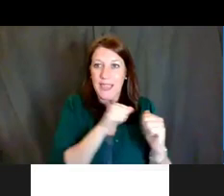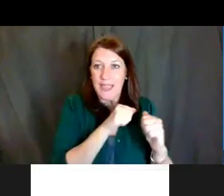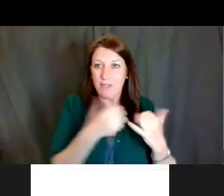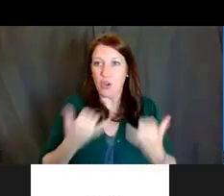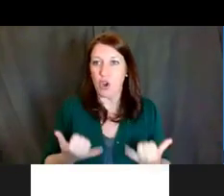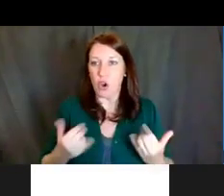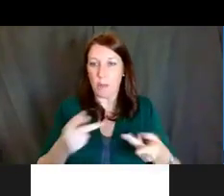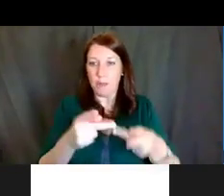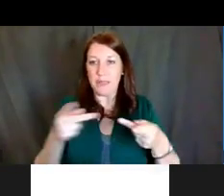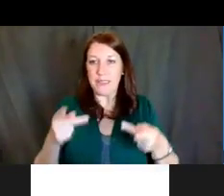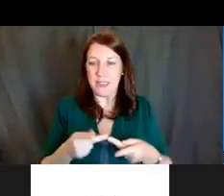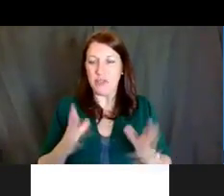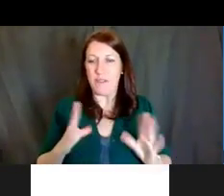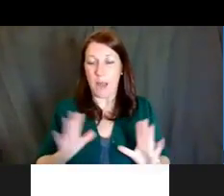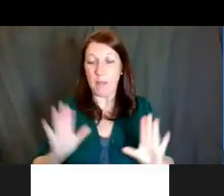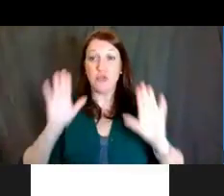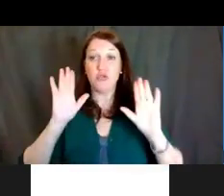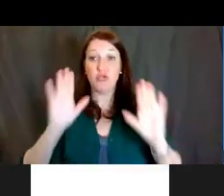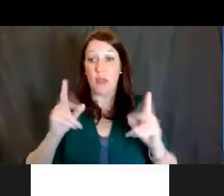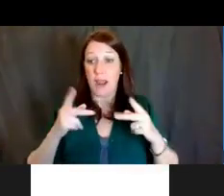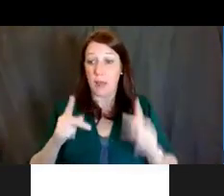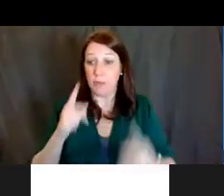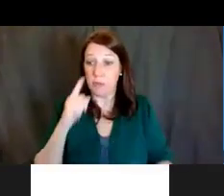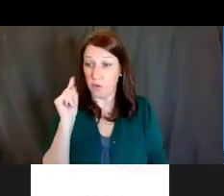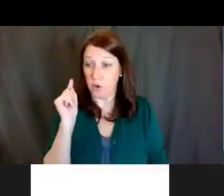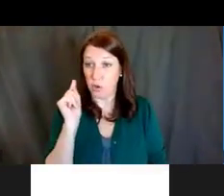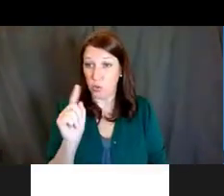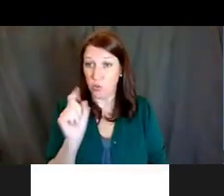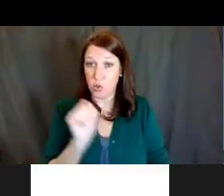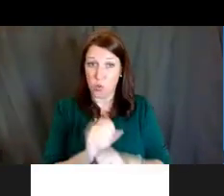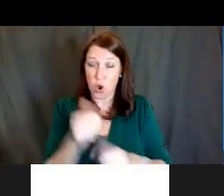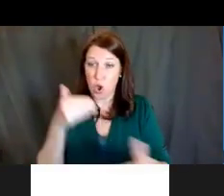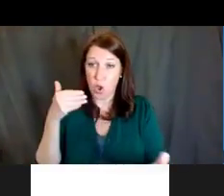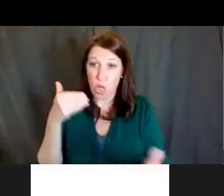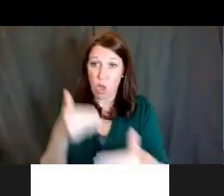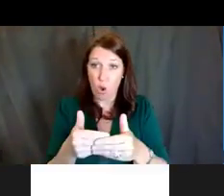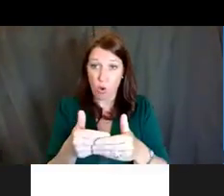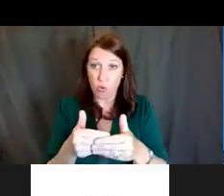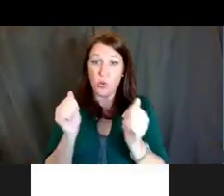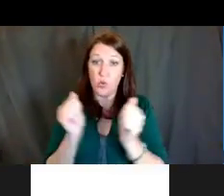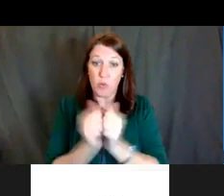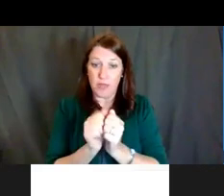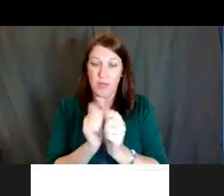this is a great opportunity for you to work closely with your mentor, possible,